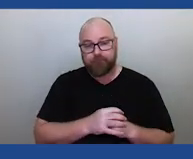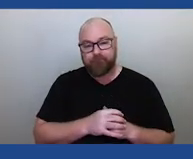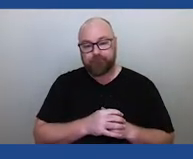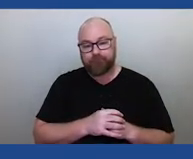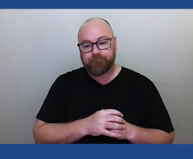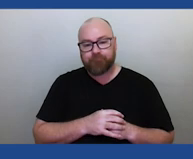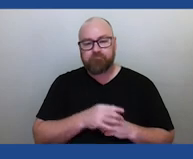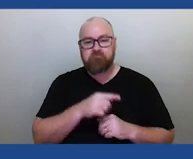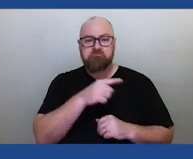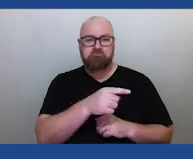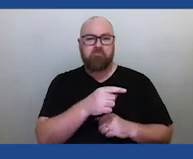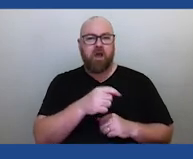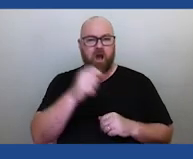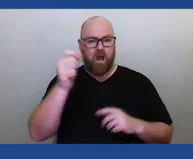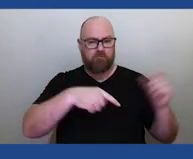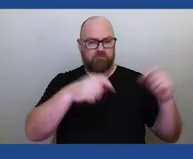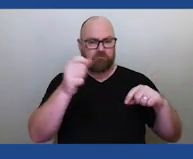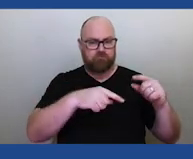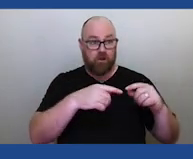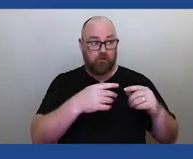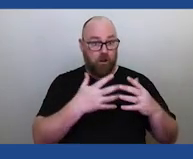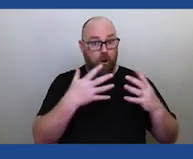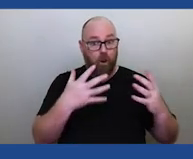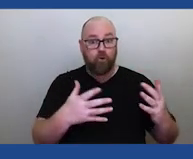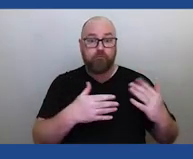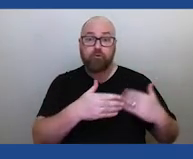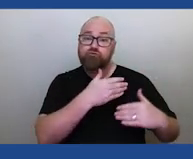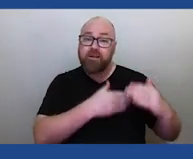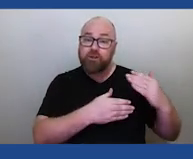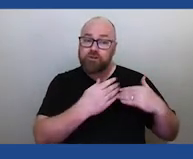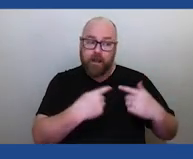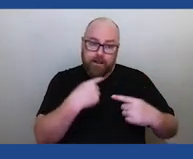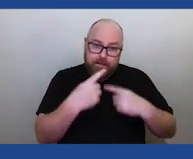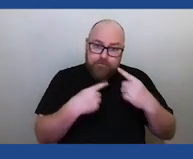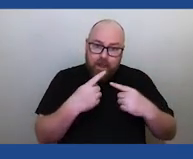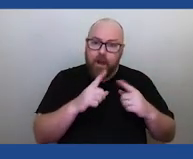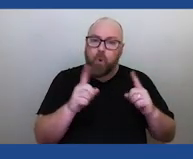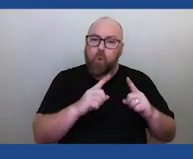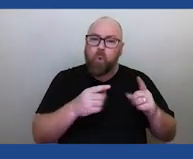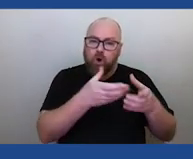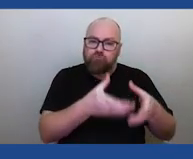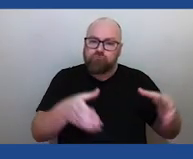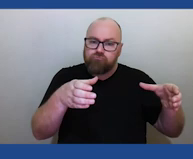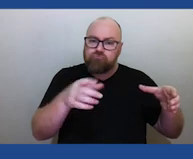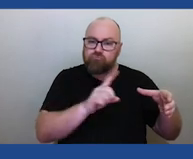there were a number of traditions that seem to describe it in quite different ways. Some of them talked about how it was